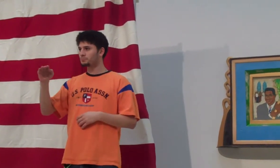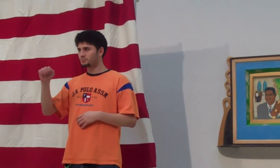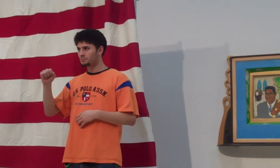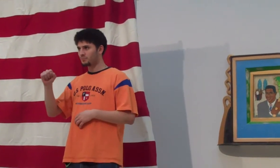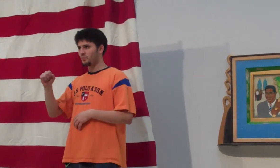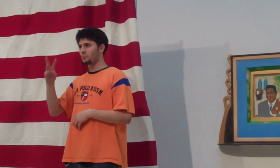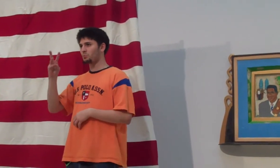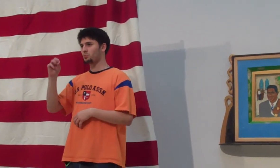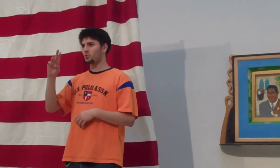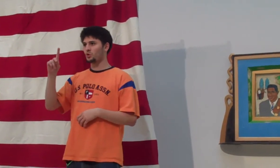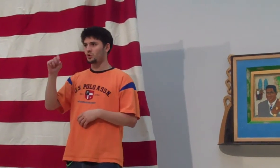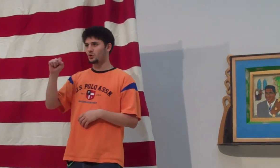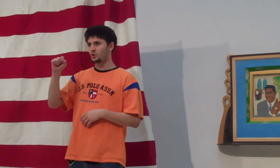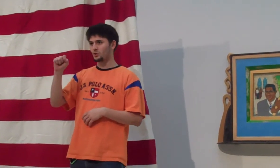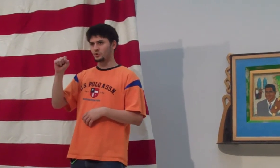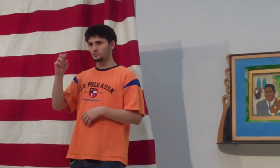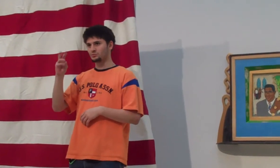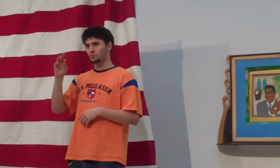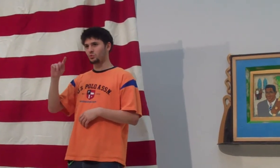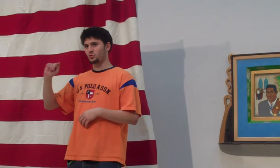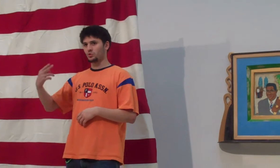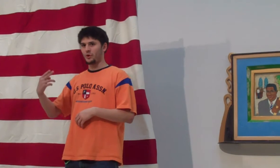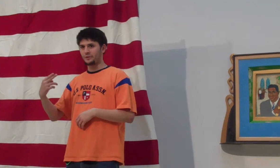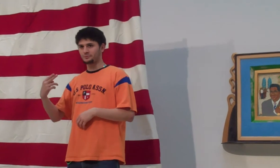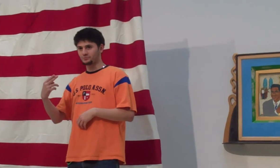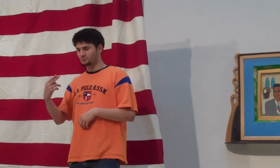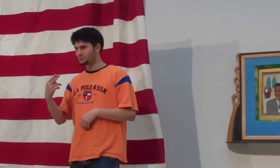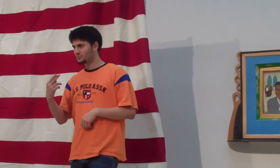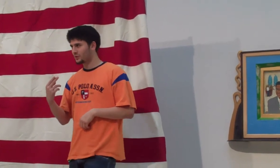First one is “Rainbow” written by William Wordsworth.